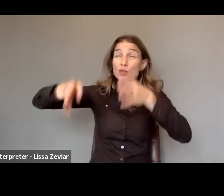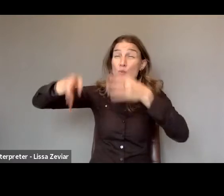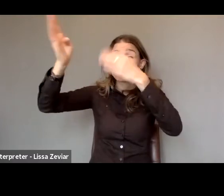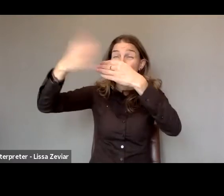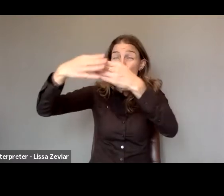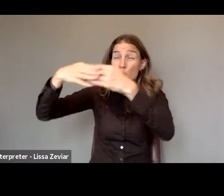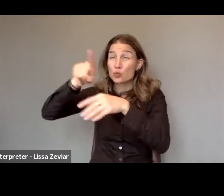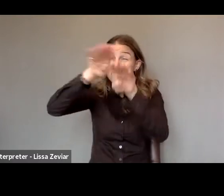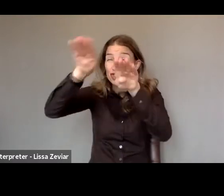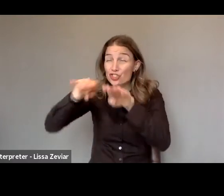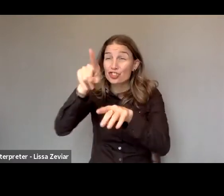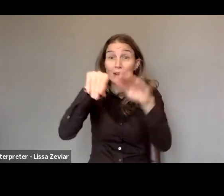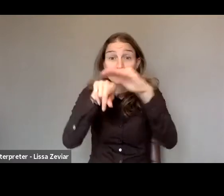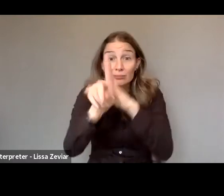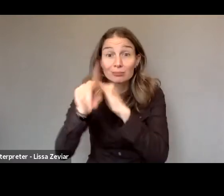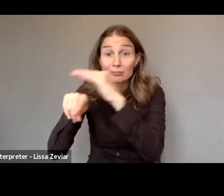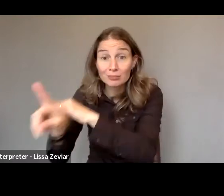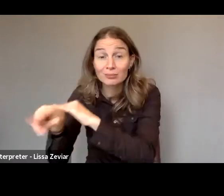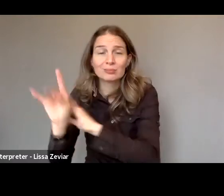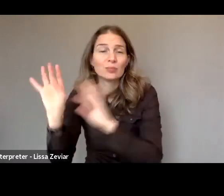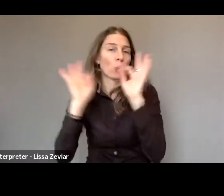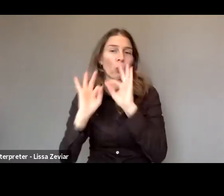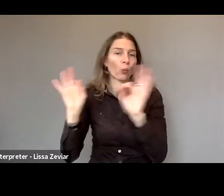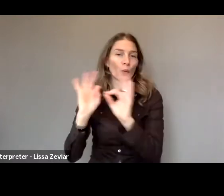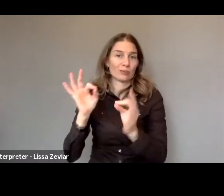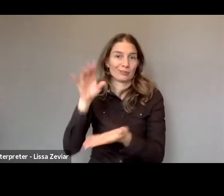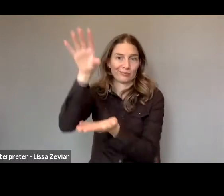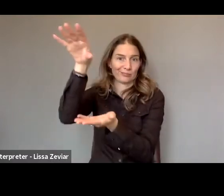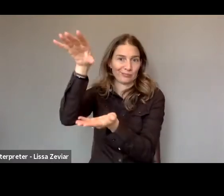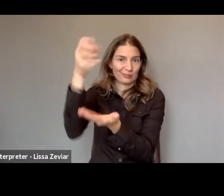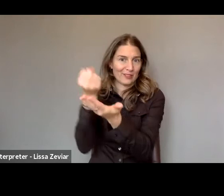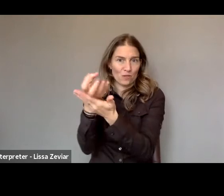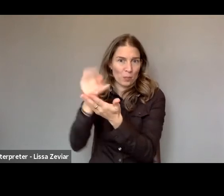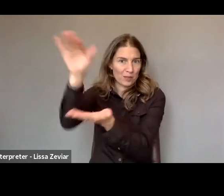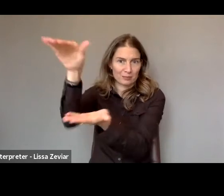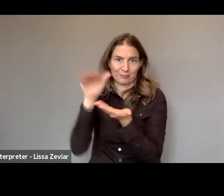Aware of the extension of this violence our association opened in March 2015